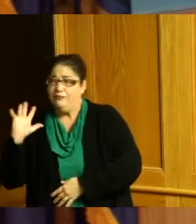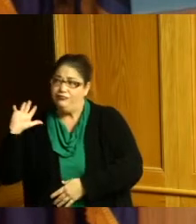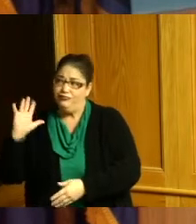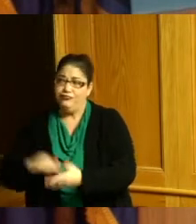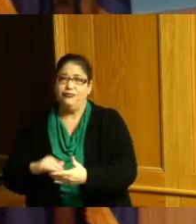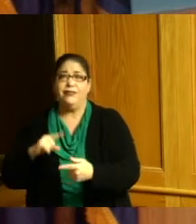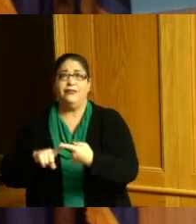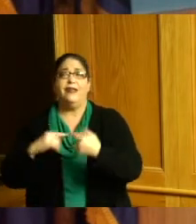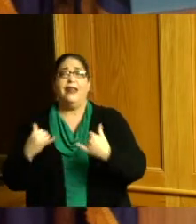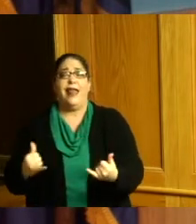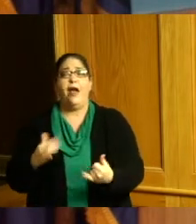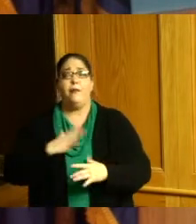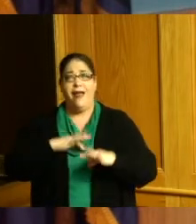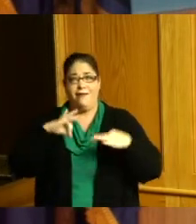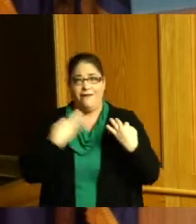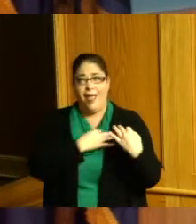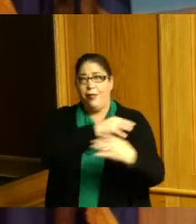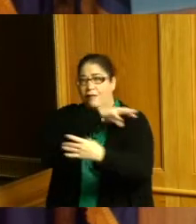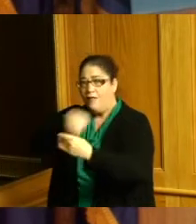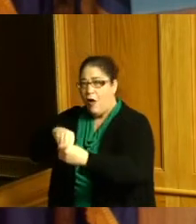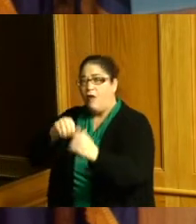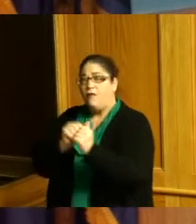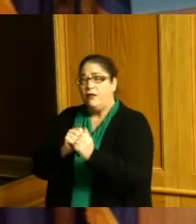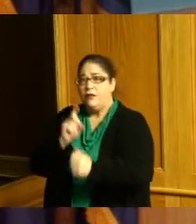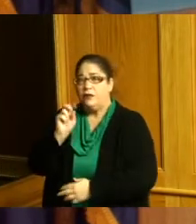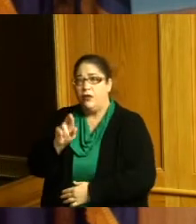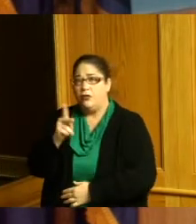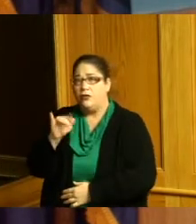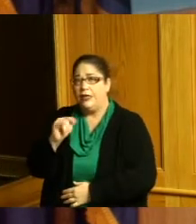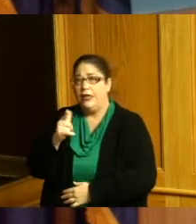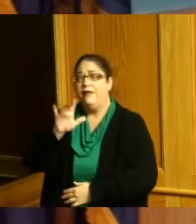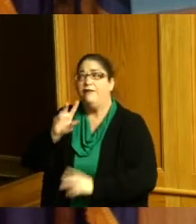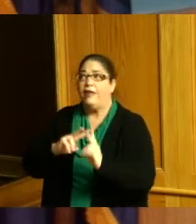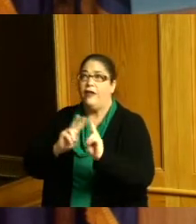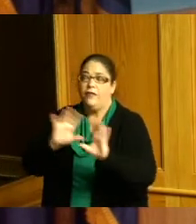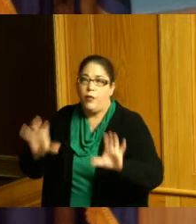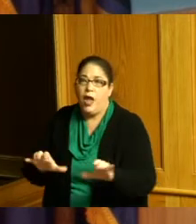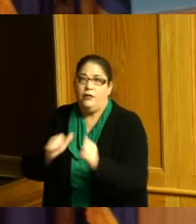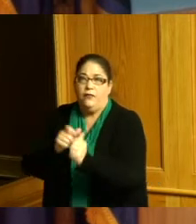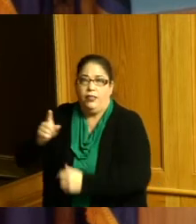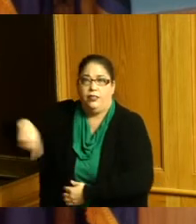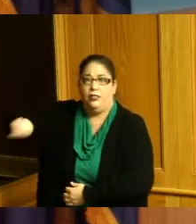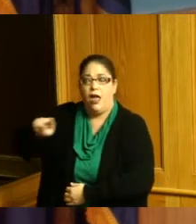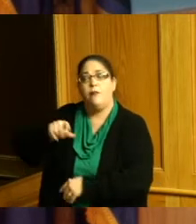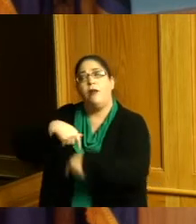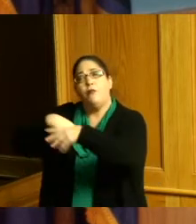marched with King was very active involved with Dr King and as we said in the proclamation voting